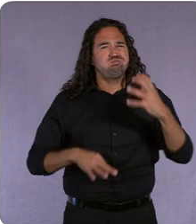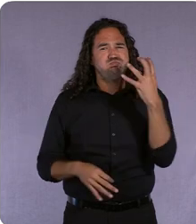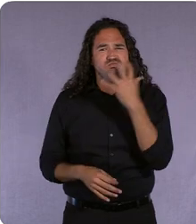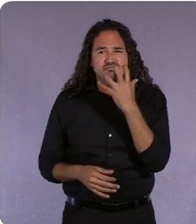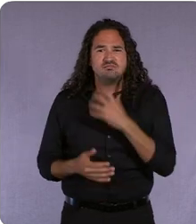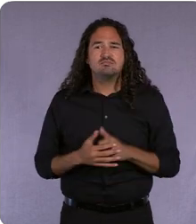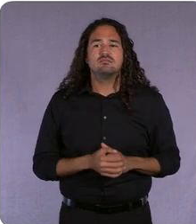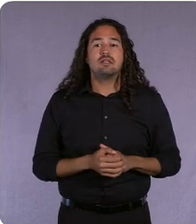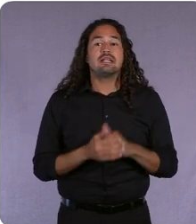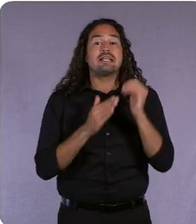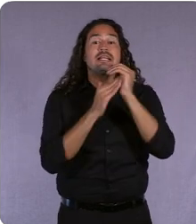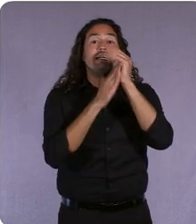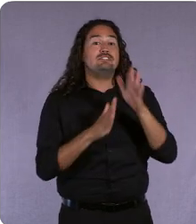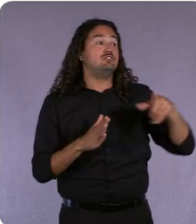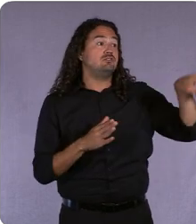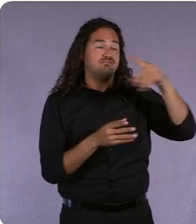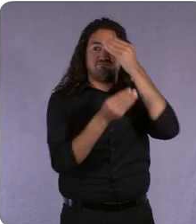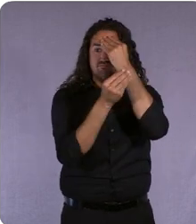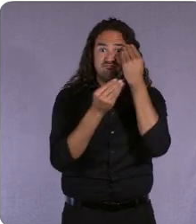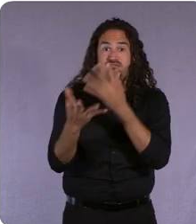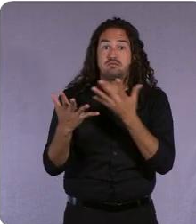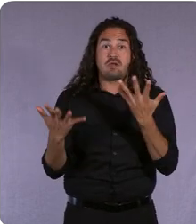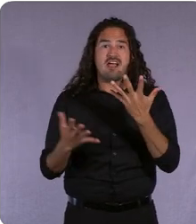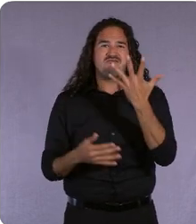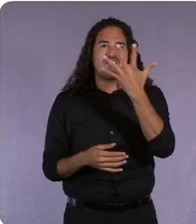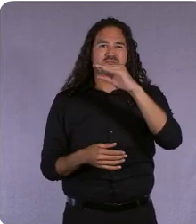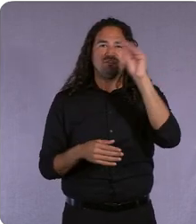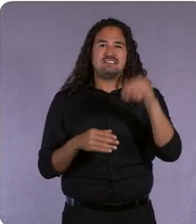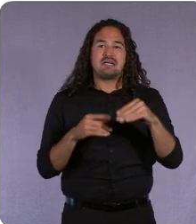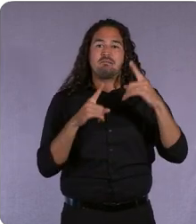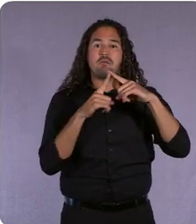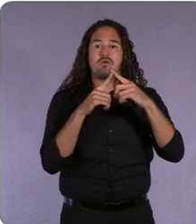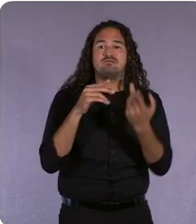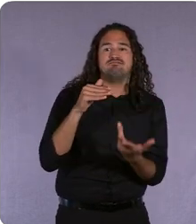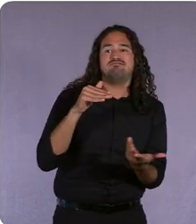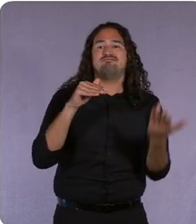a five percentage point increase in market share during the pandemic versus their peers